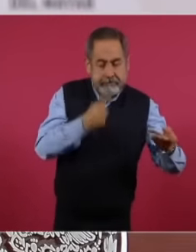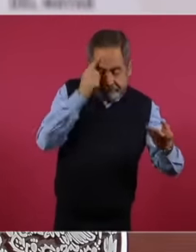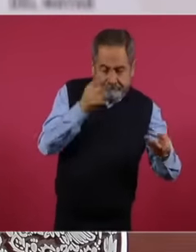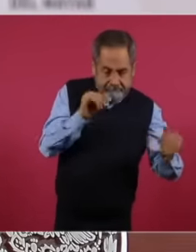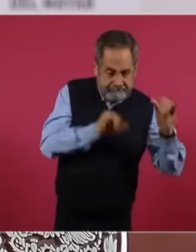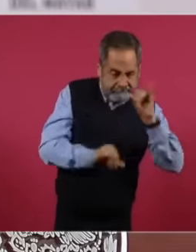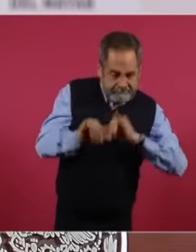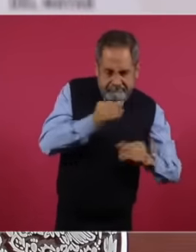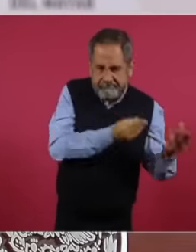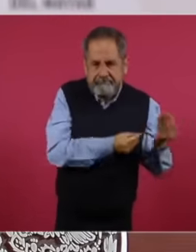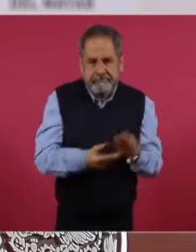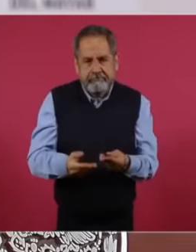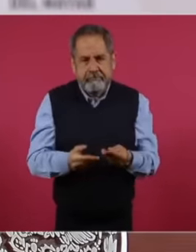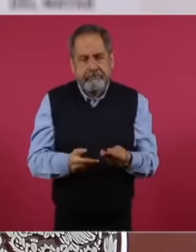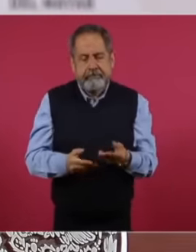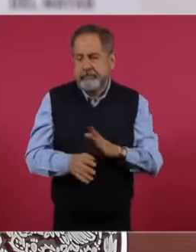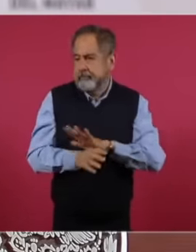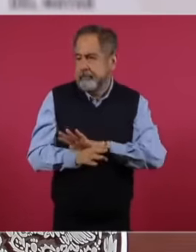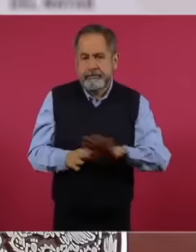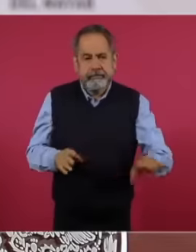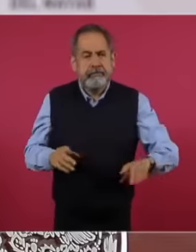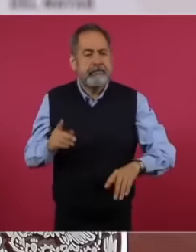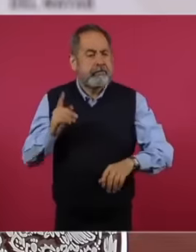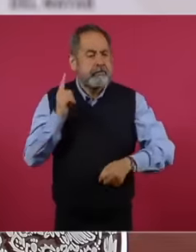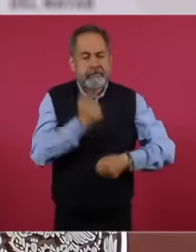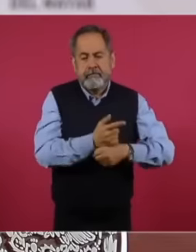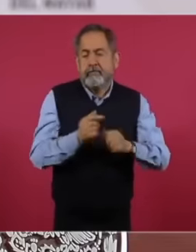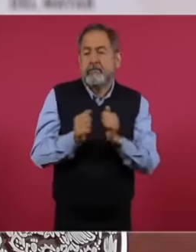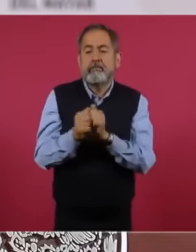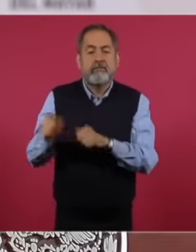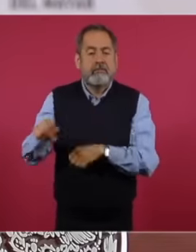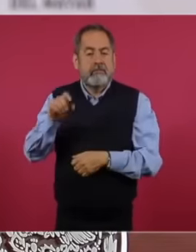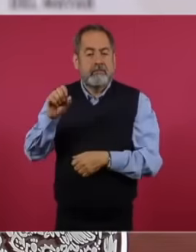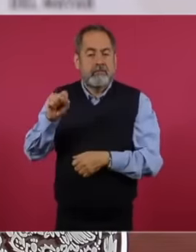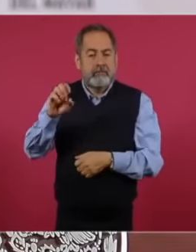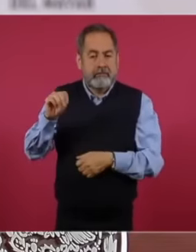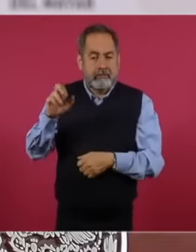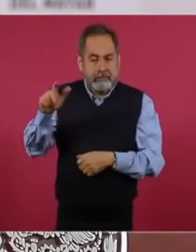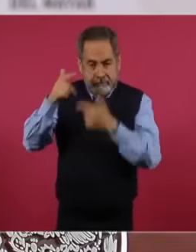We deal with this basement directly with the Secretary of the Navy through the new digital platform